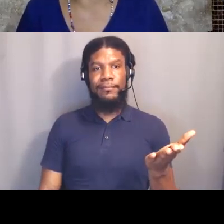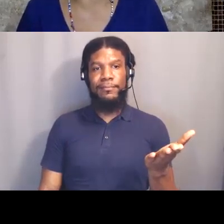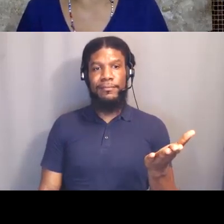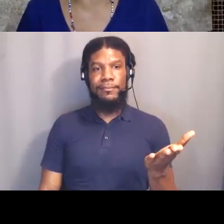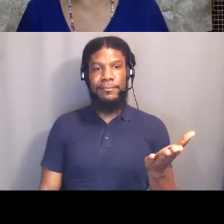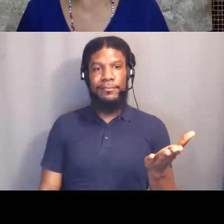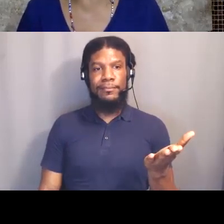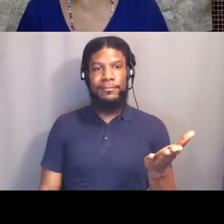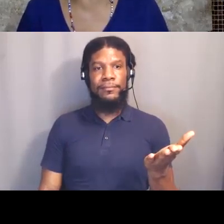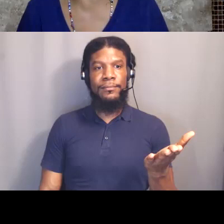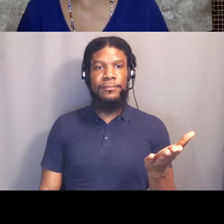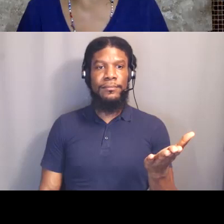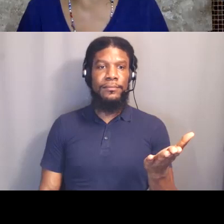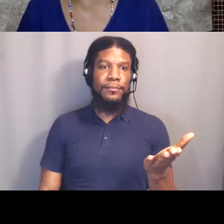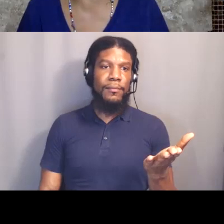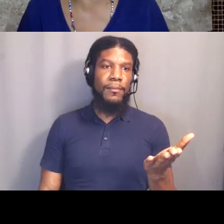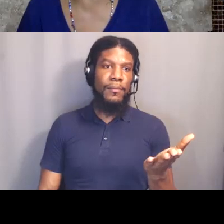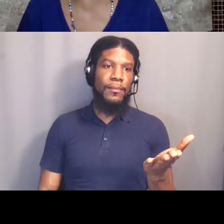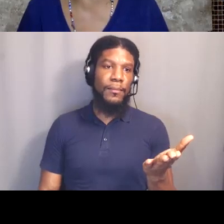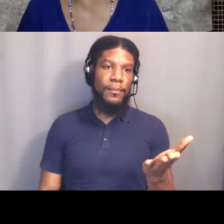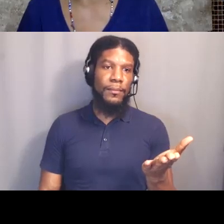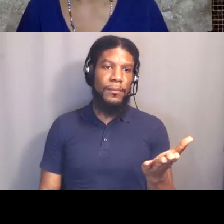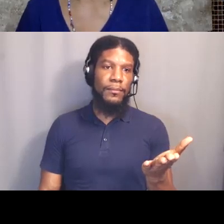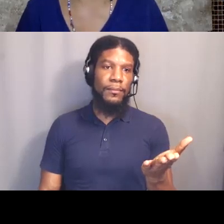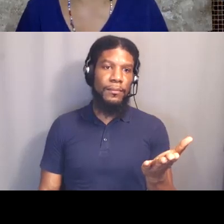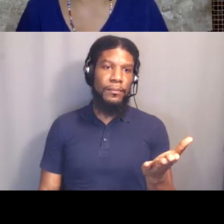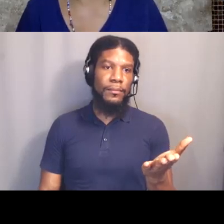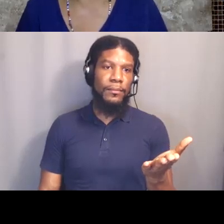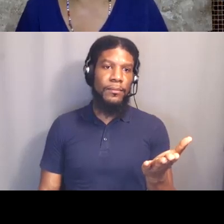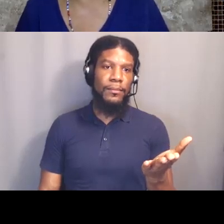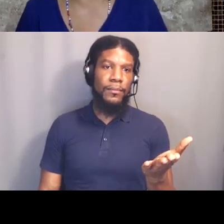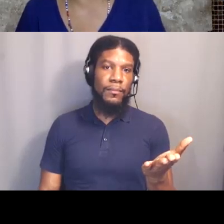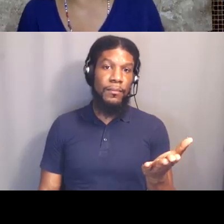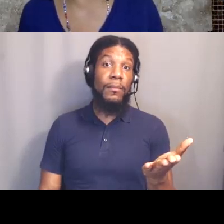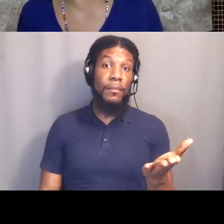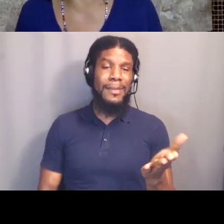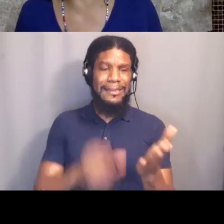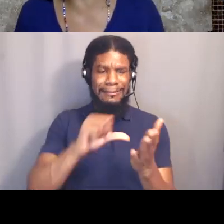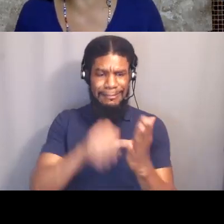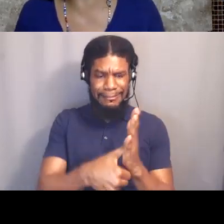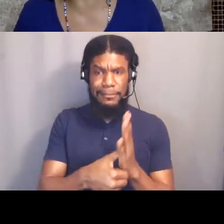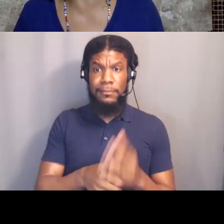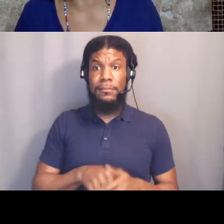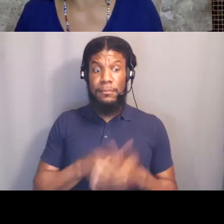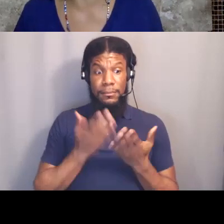I am changing the things I cannot accept. I am changing the things I cannot accept."